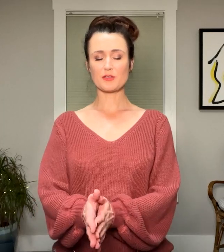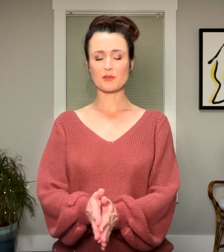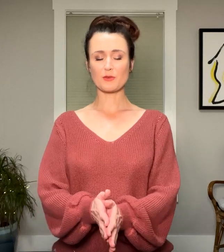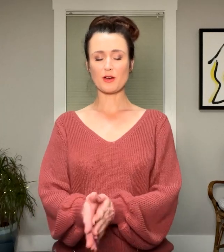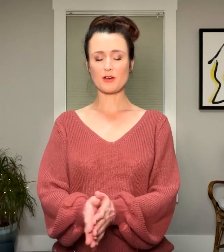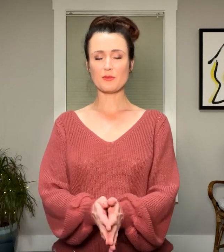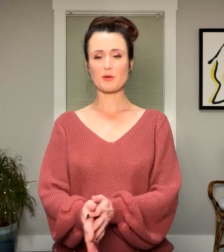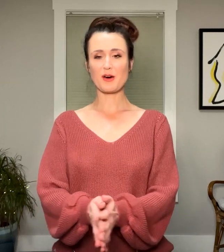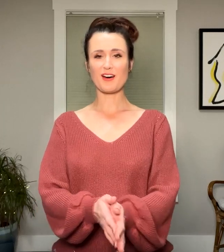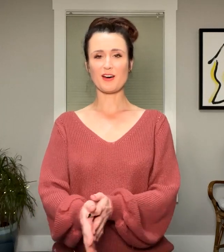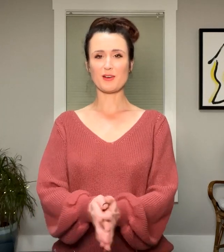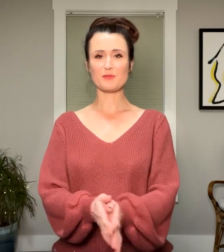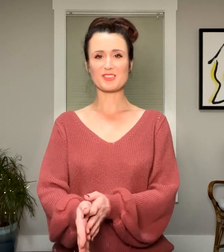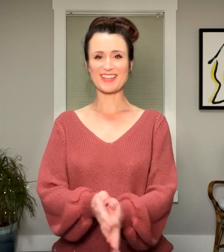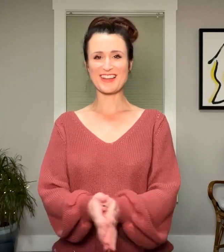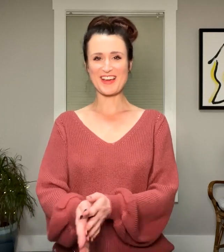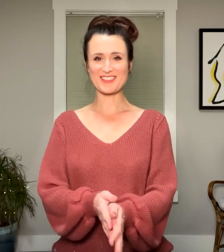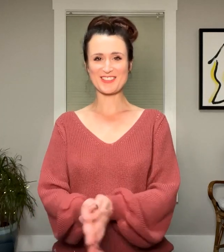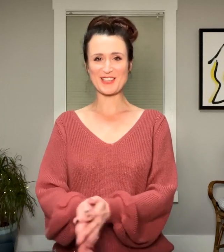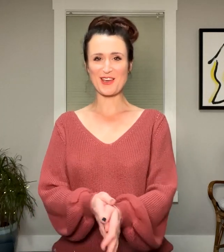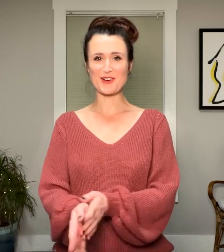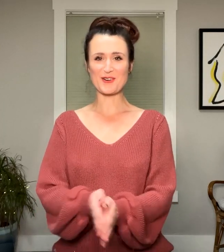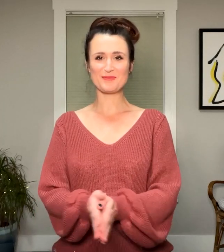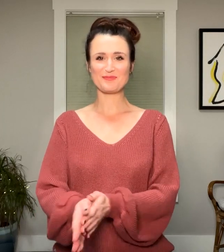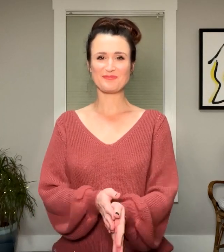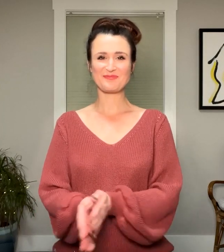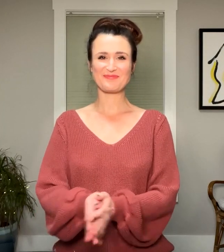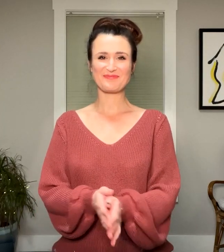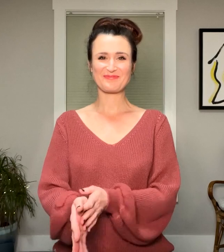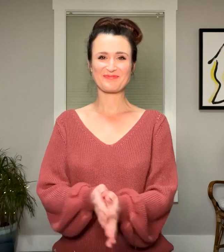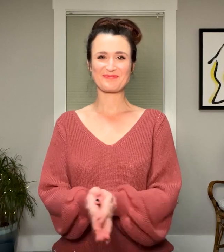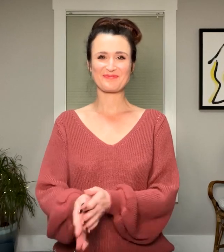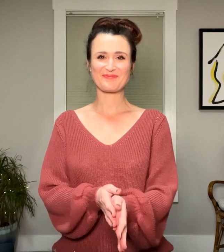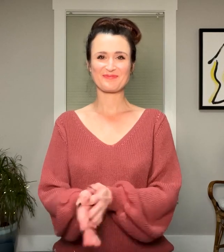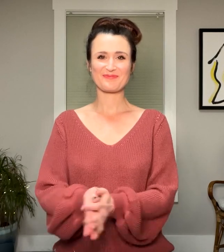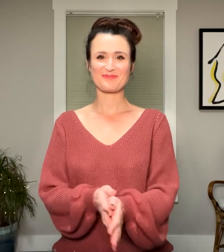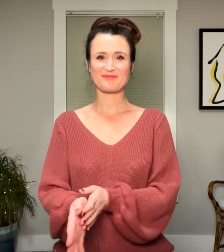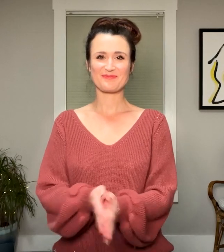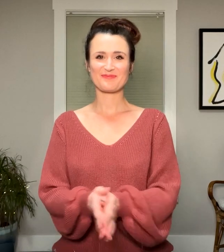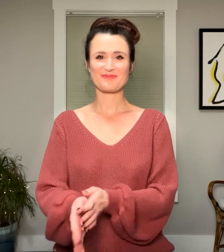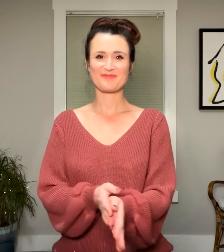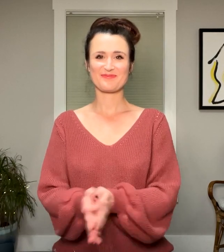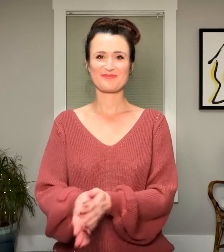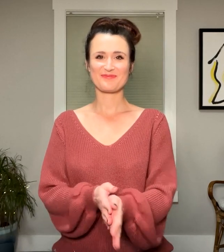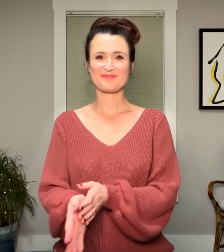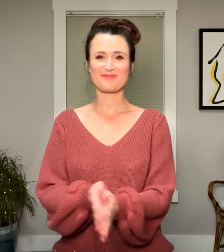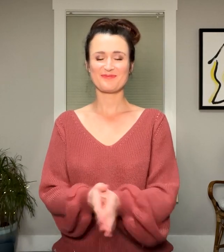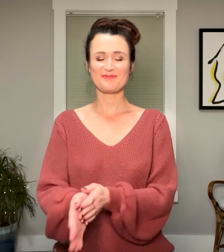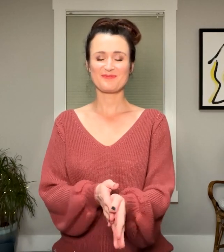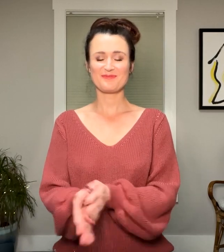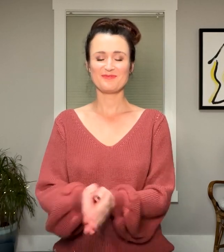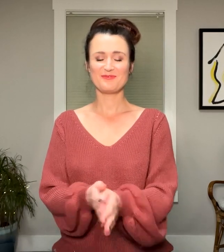and rub your palms and hands together.